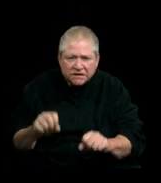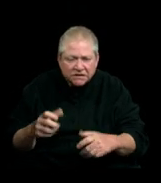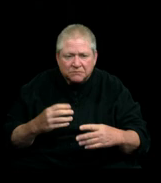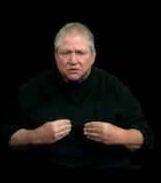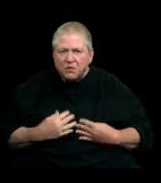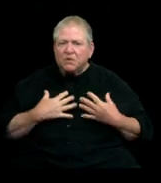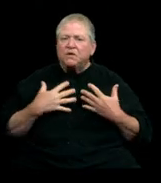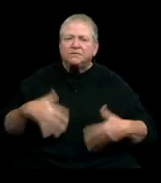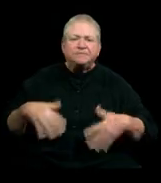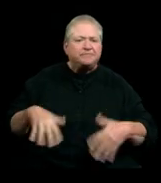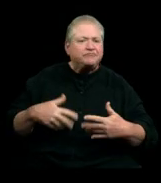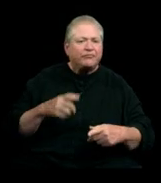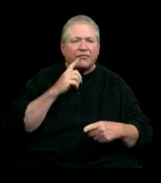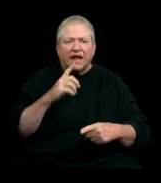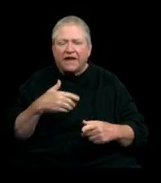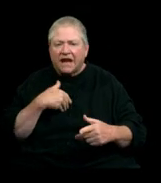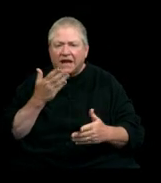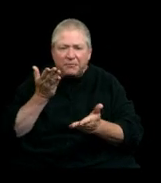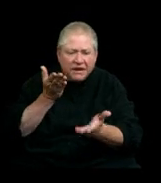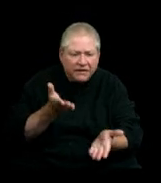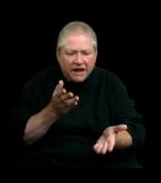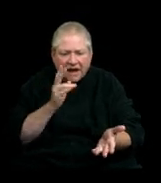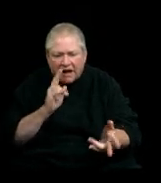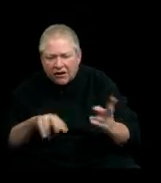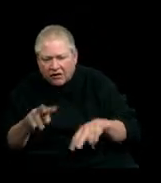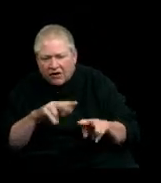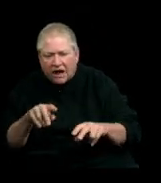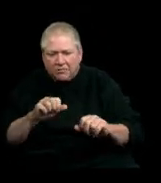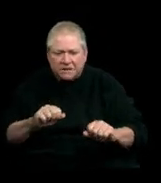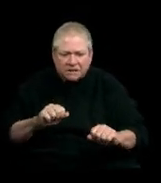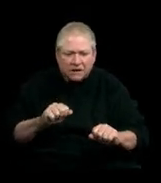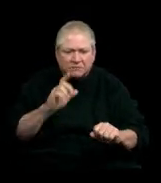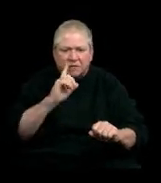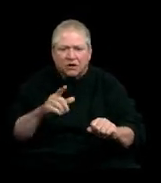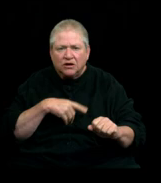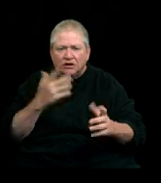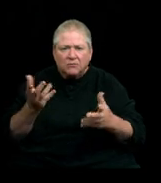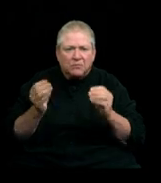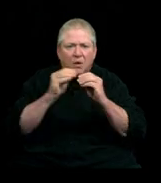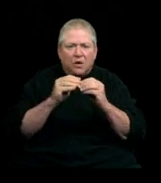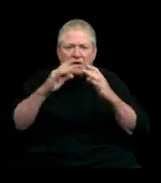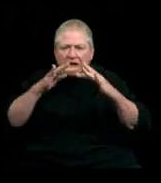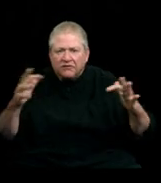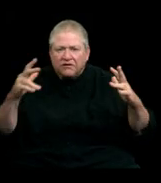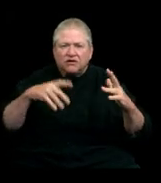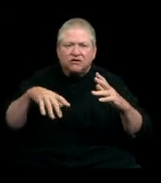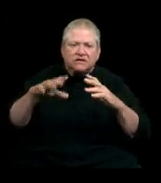and the fact that I could be out there and potentially lead to a more diverse ecosystem with my research is really exciting.